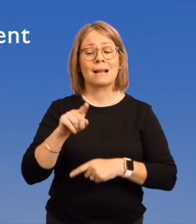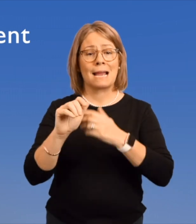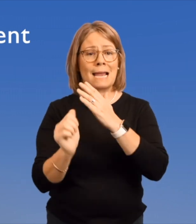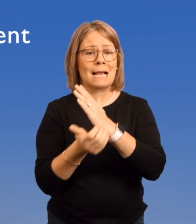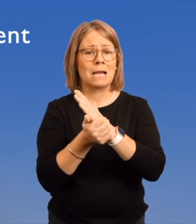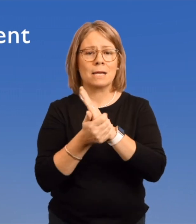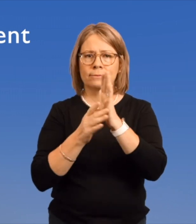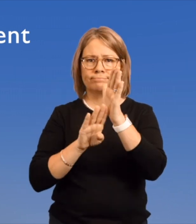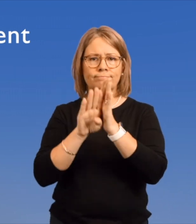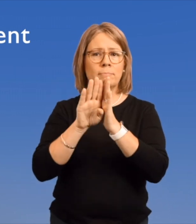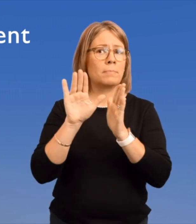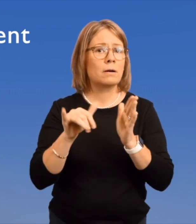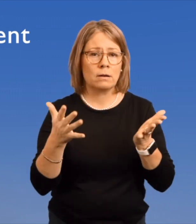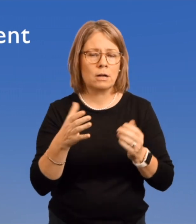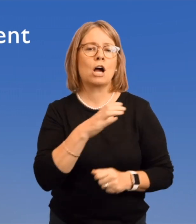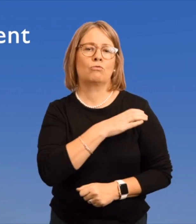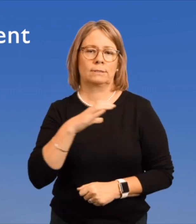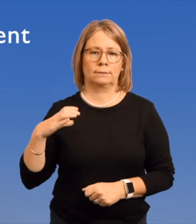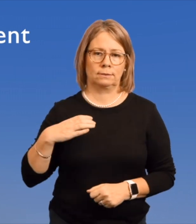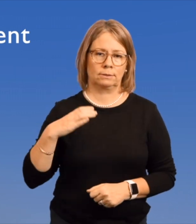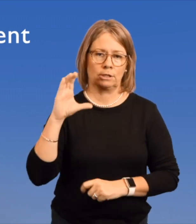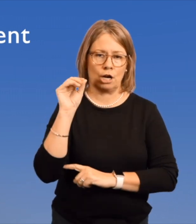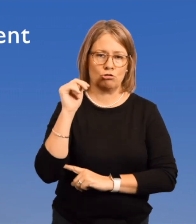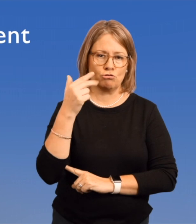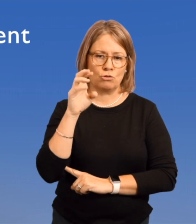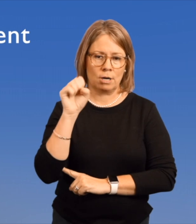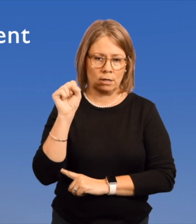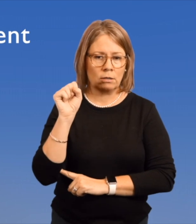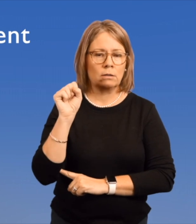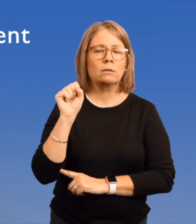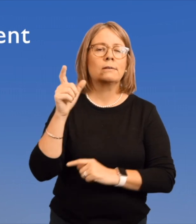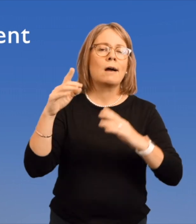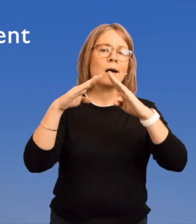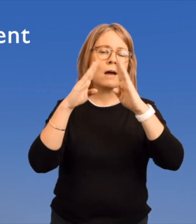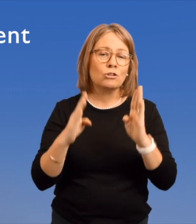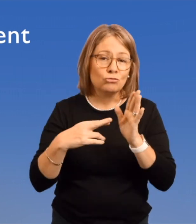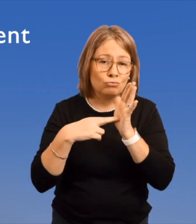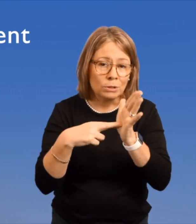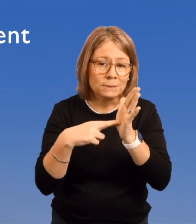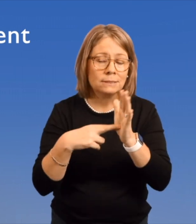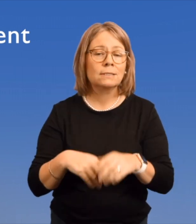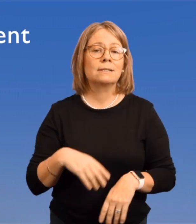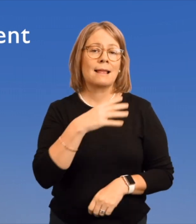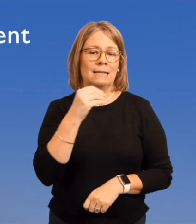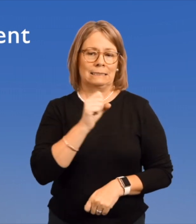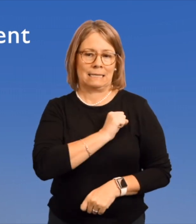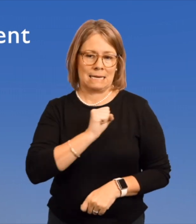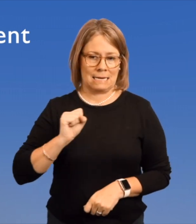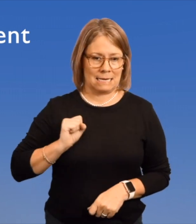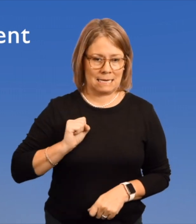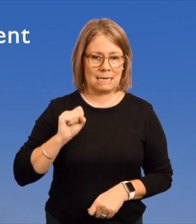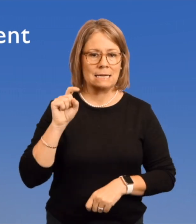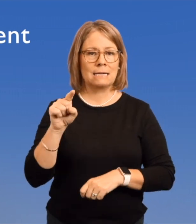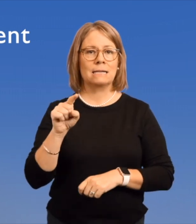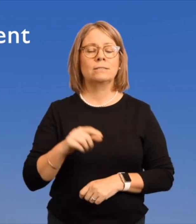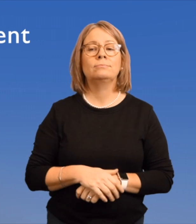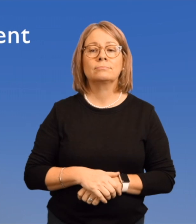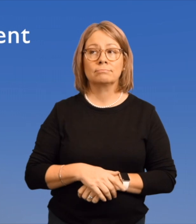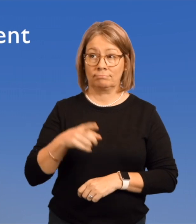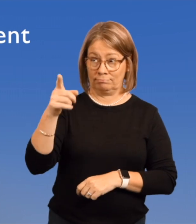Amendments are created by Congress, the House of Representatives, and the Senate, but then,